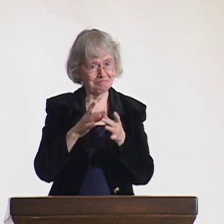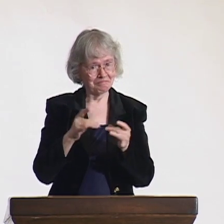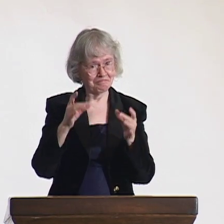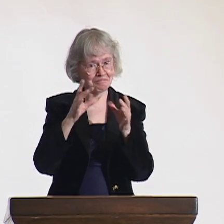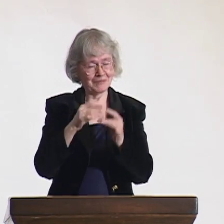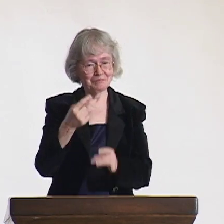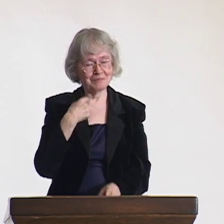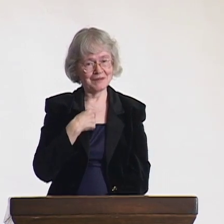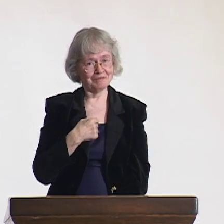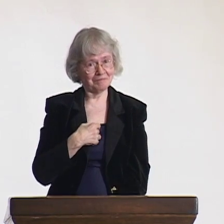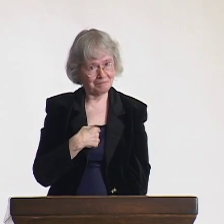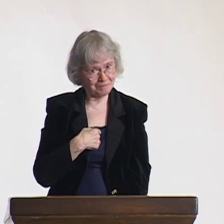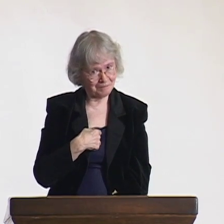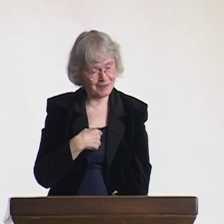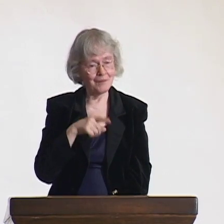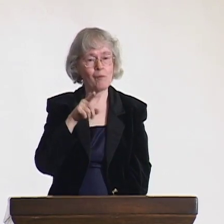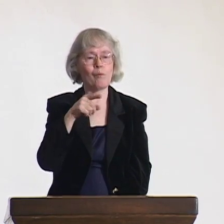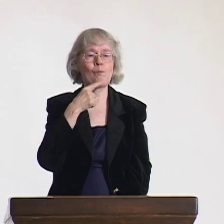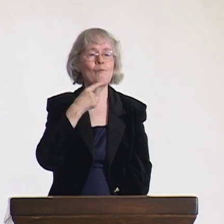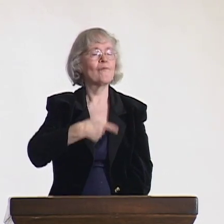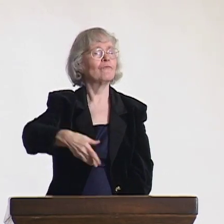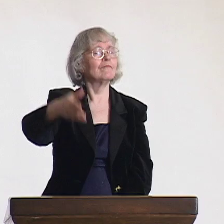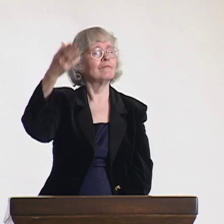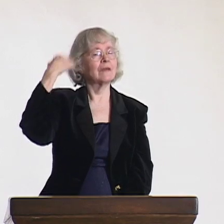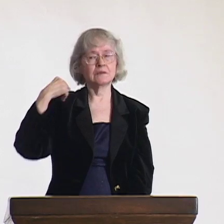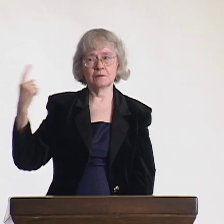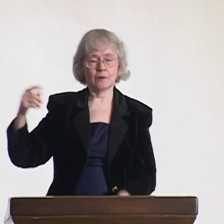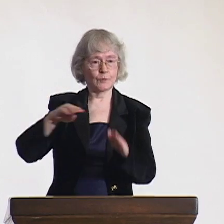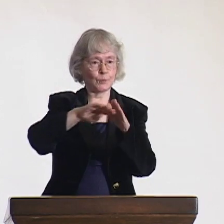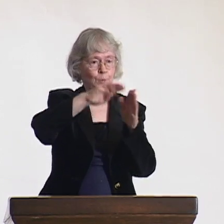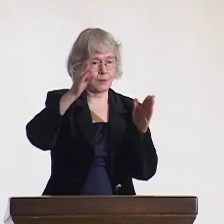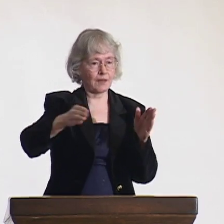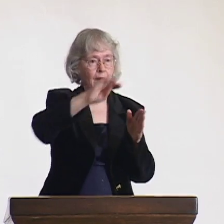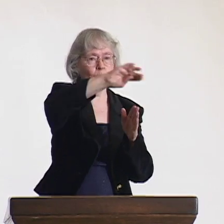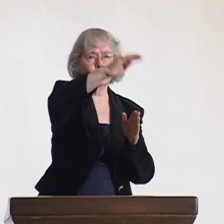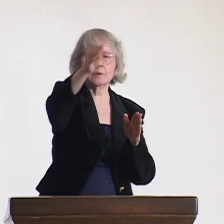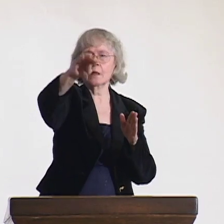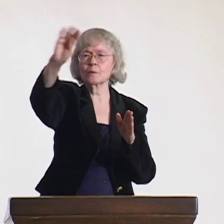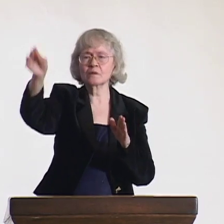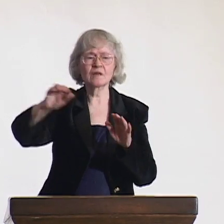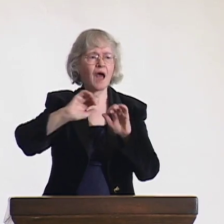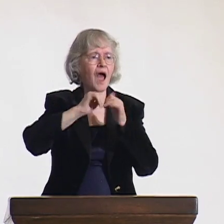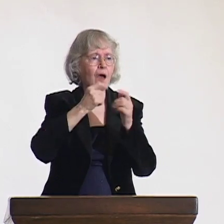To them, it does not exist. They do not see it as important. I realize every culture differs.